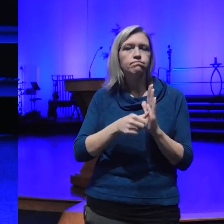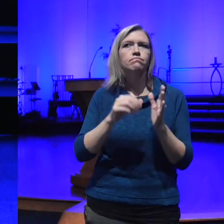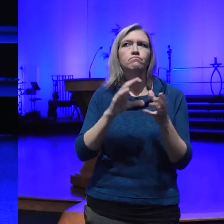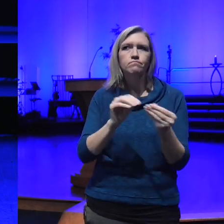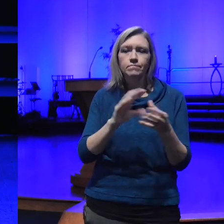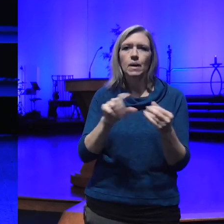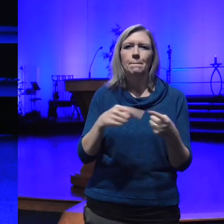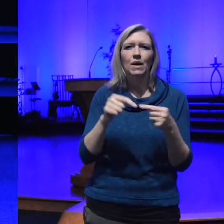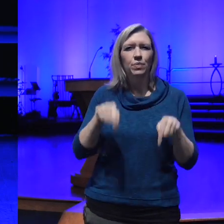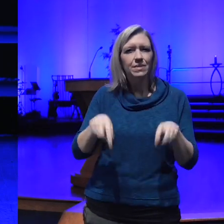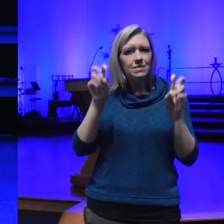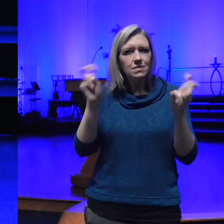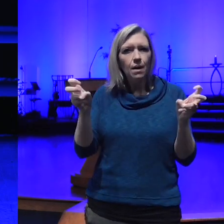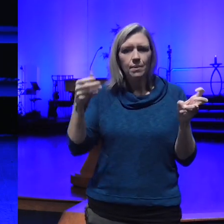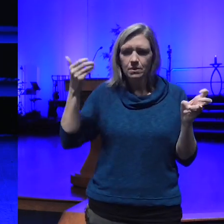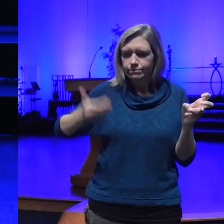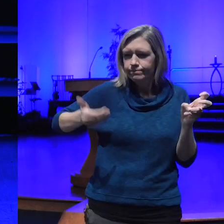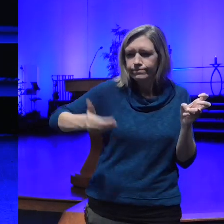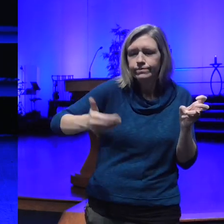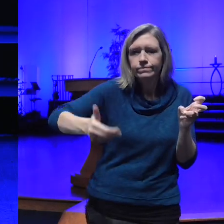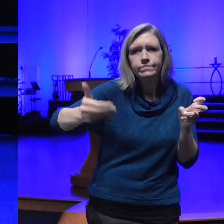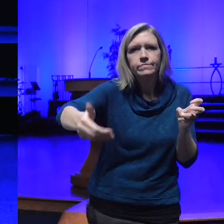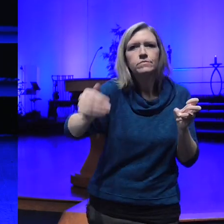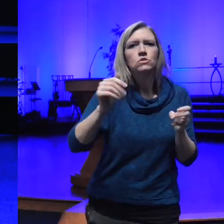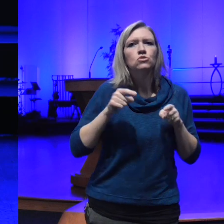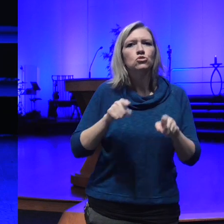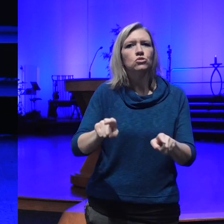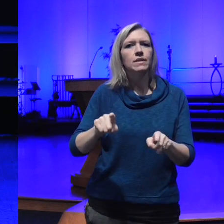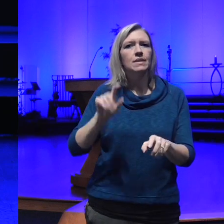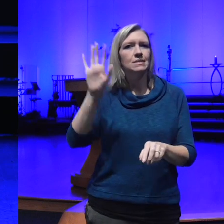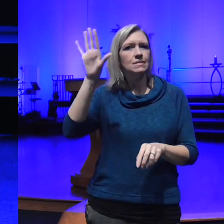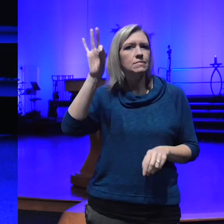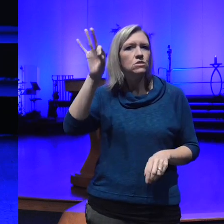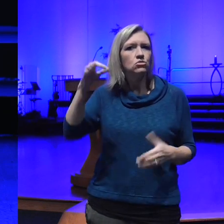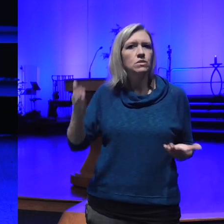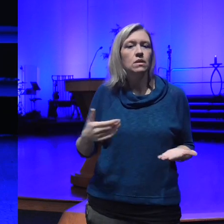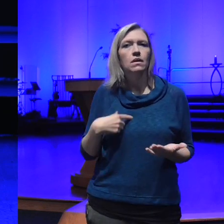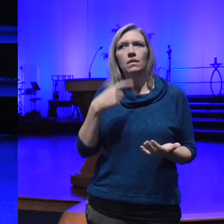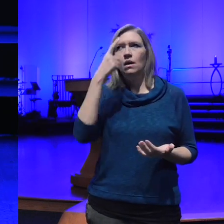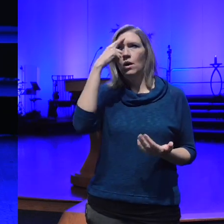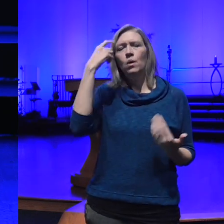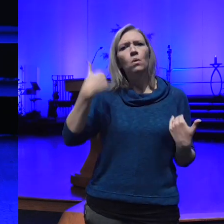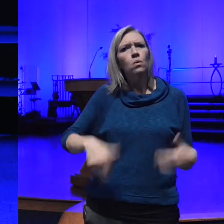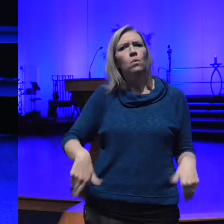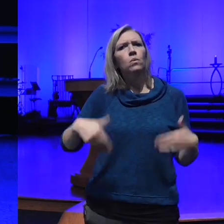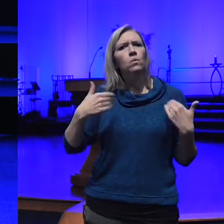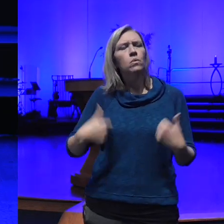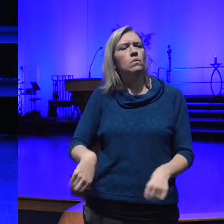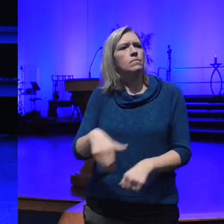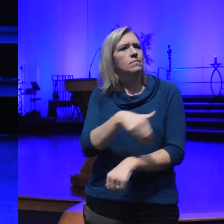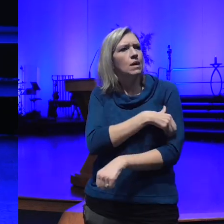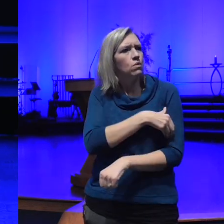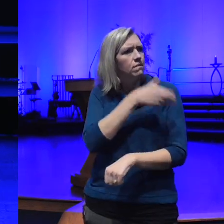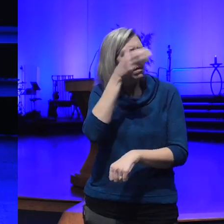and I just thought it was such a powerful powerful concept that I spent a lot of time wondering what